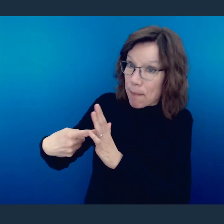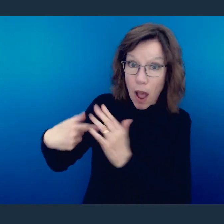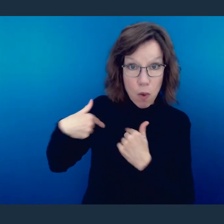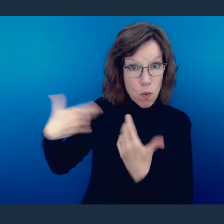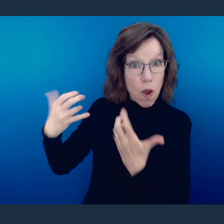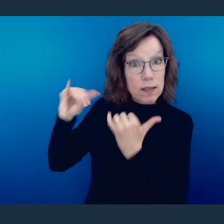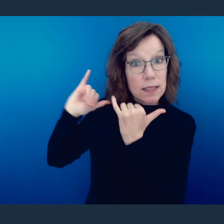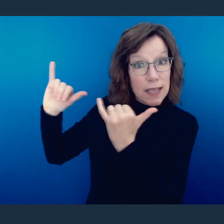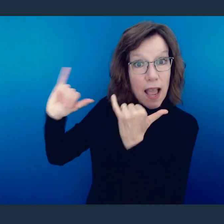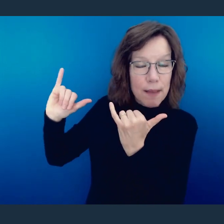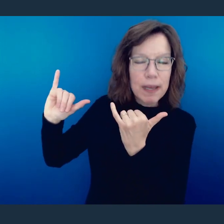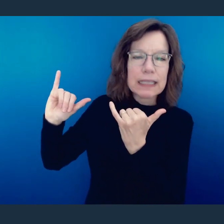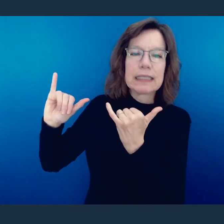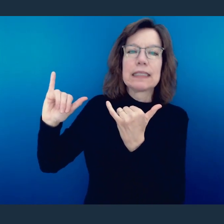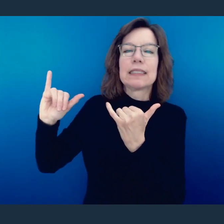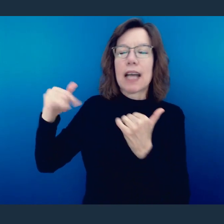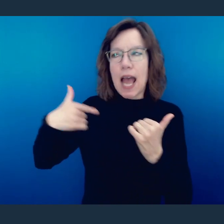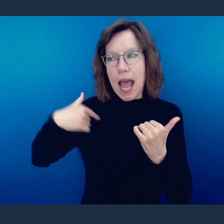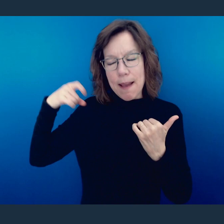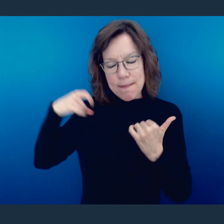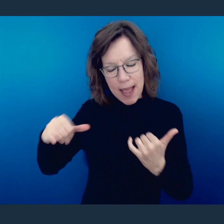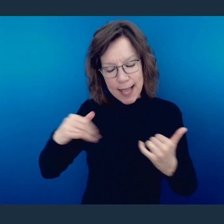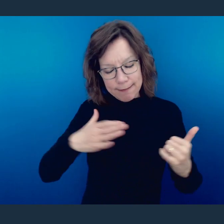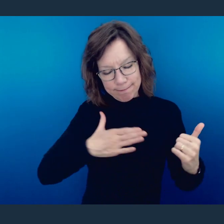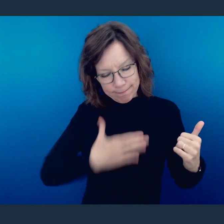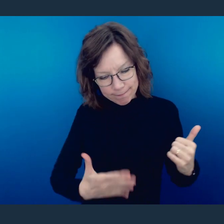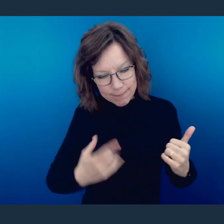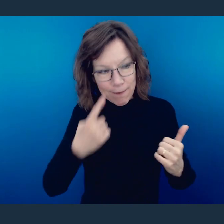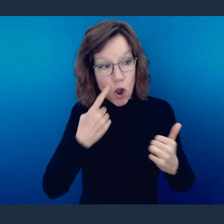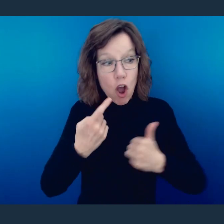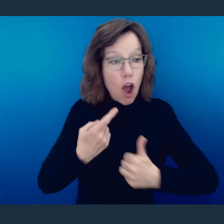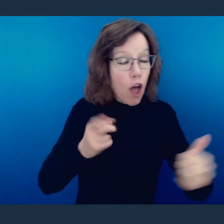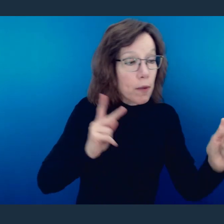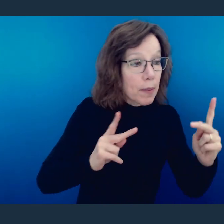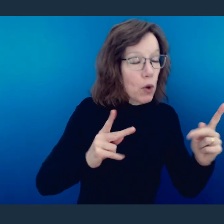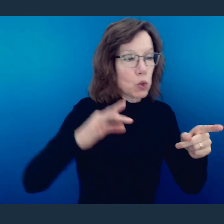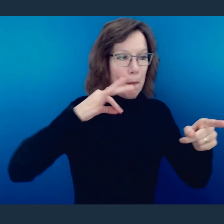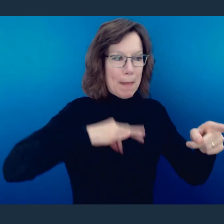if we're going to follow His example, we're going to need to be willing to do for another